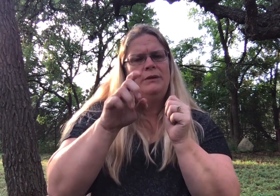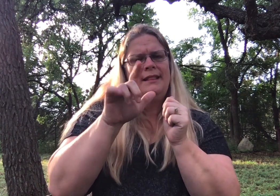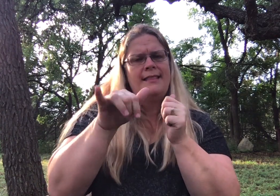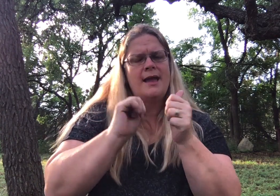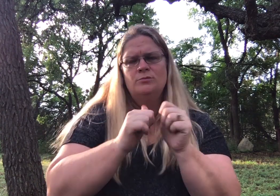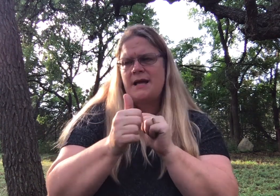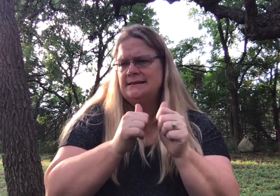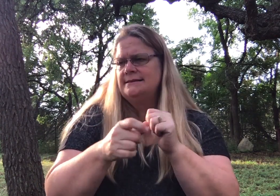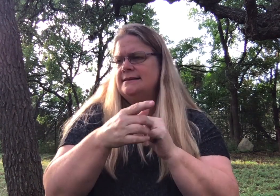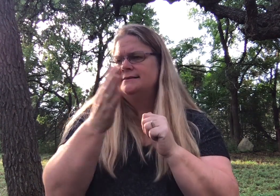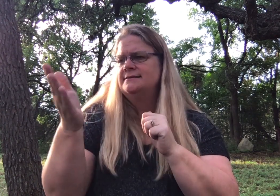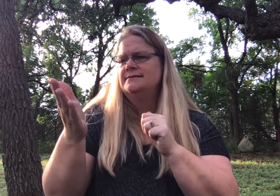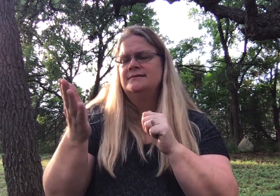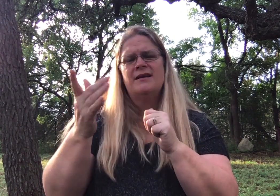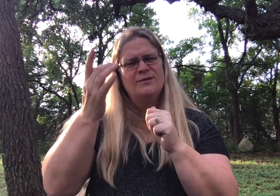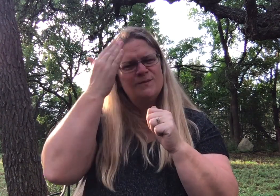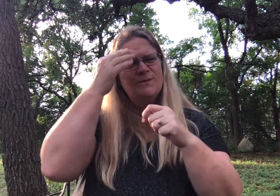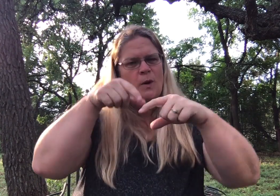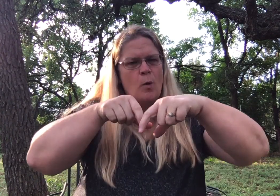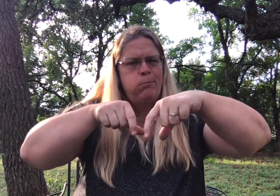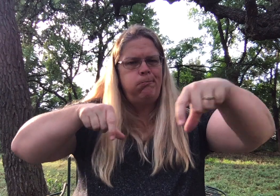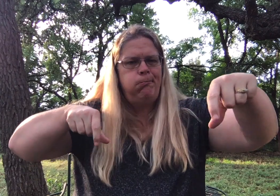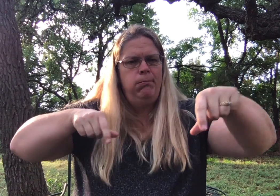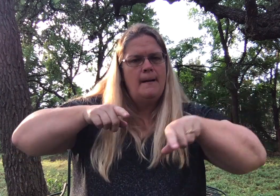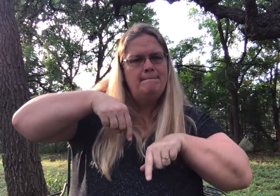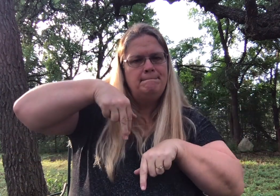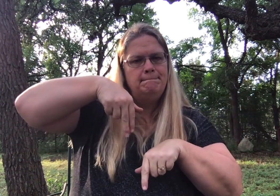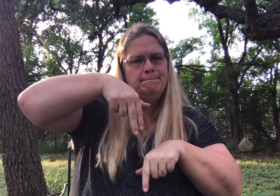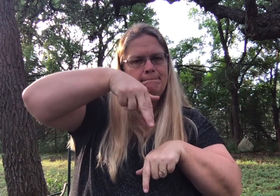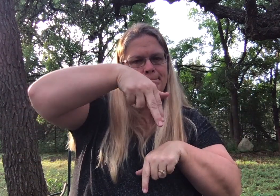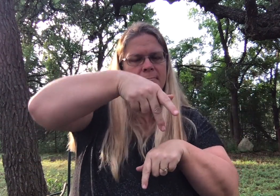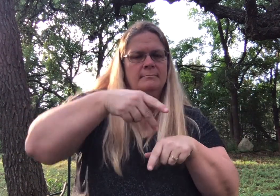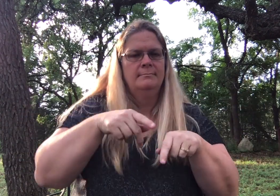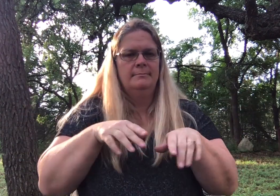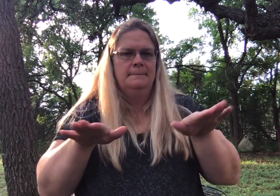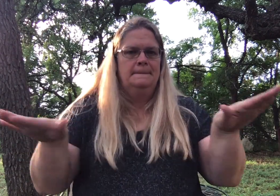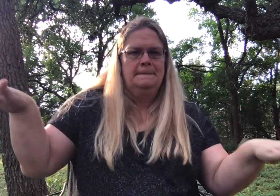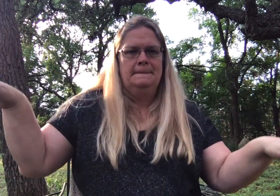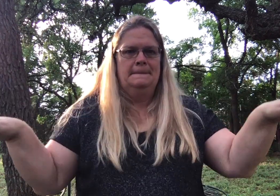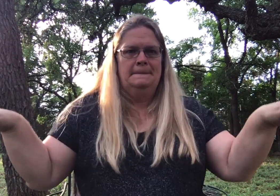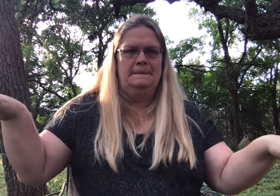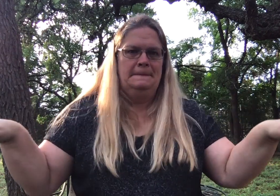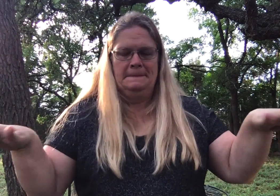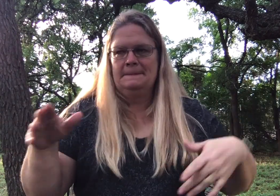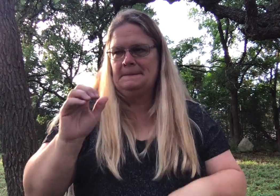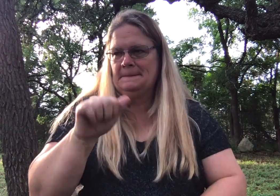Relay races. Or you can use a balance beam.